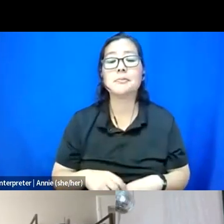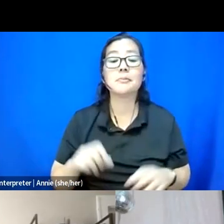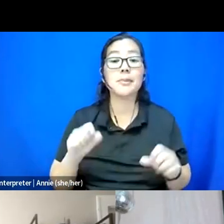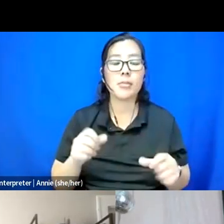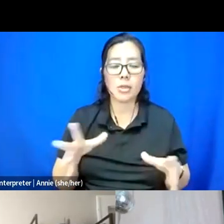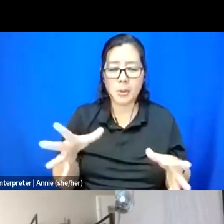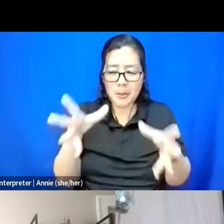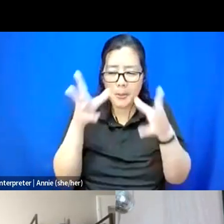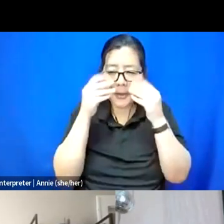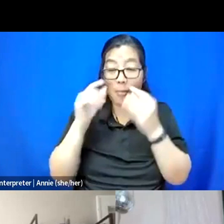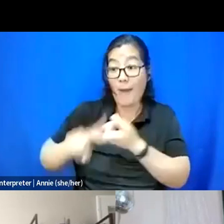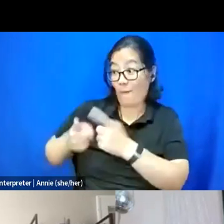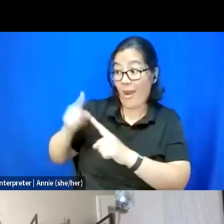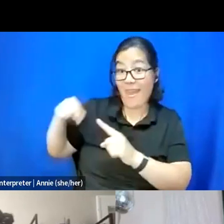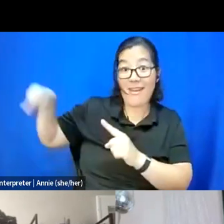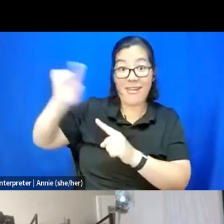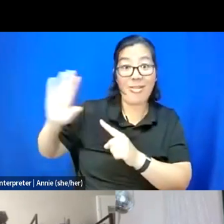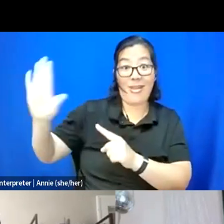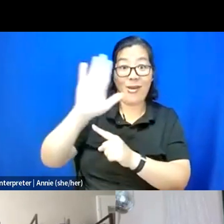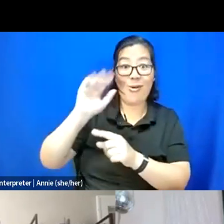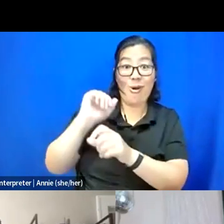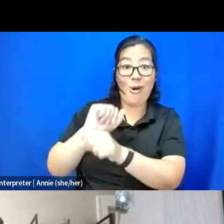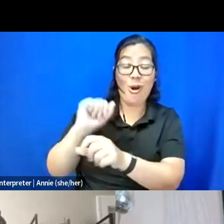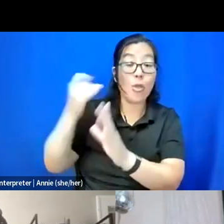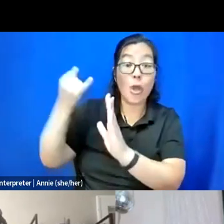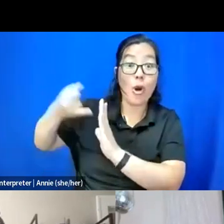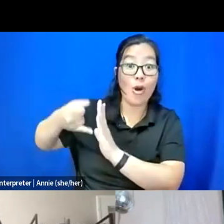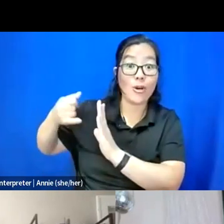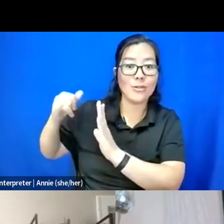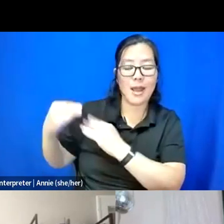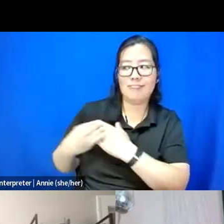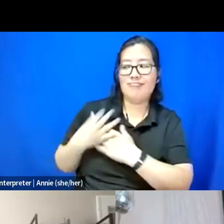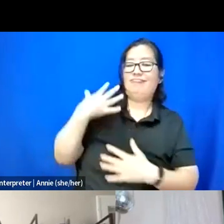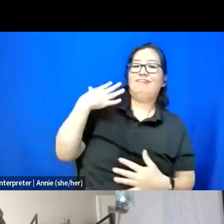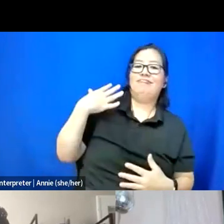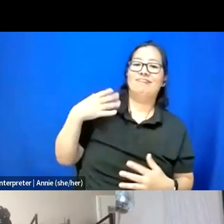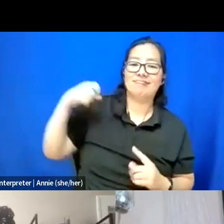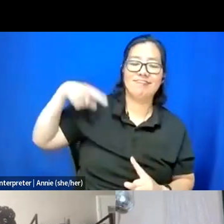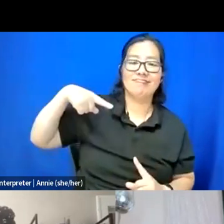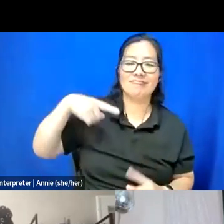in my friend's art is the way that propels me a lot into mine. Thank you for sharing your process with me.